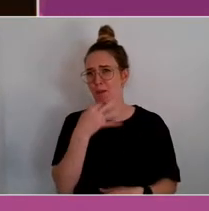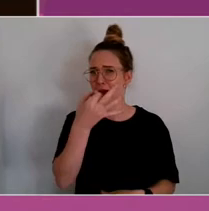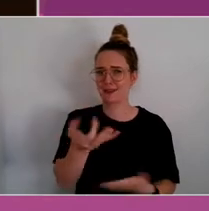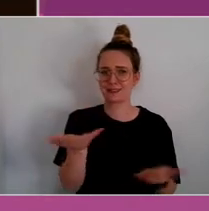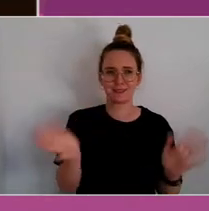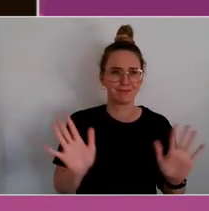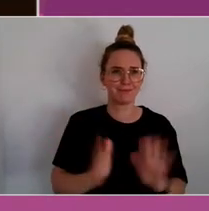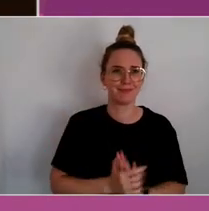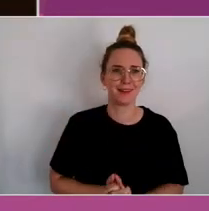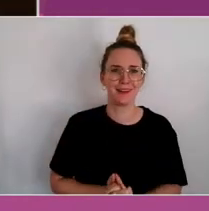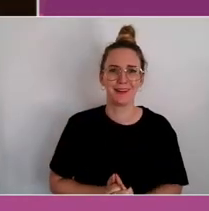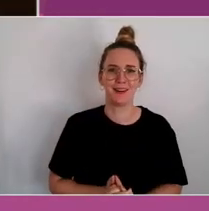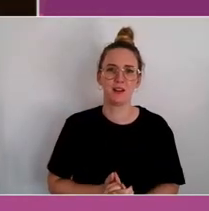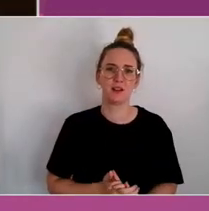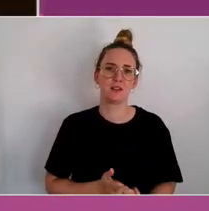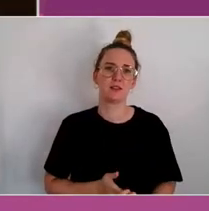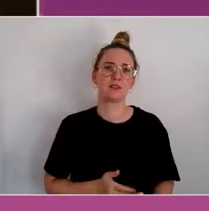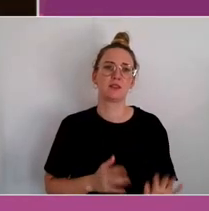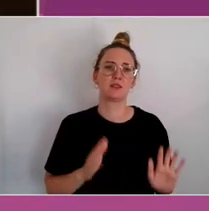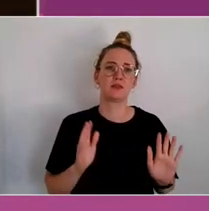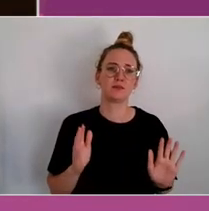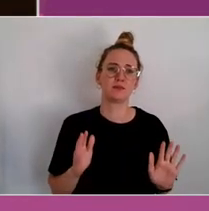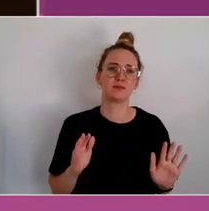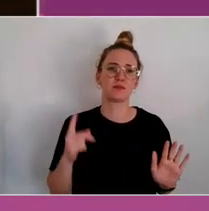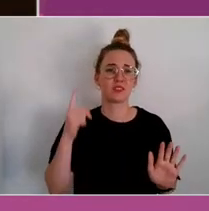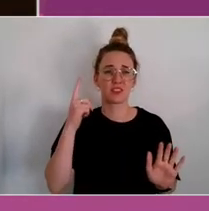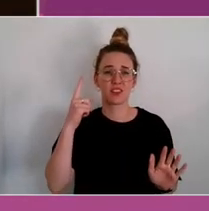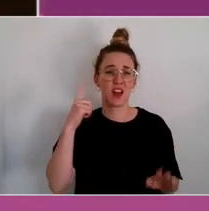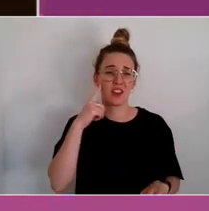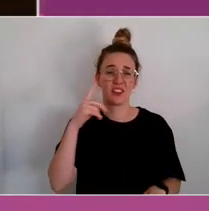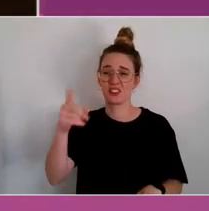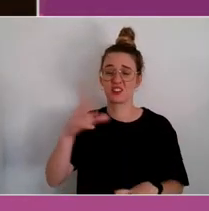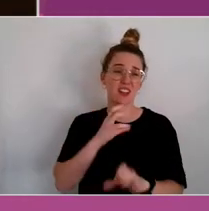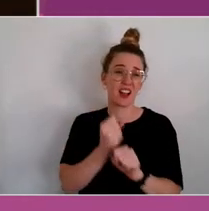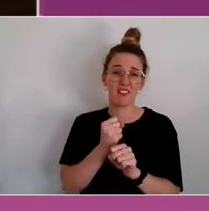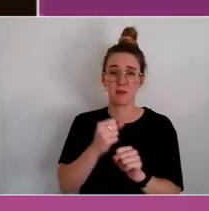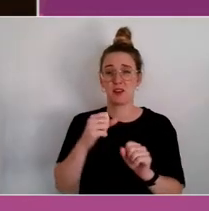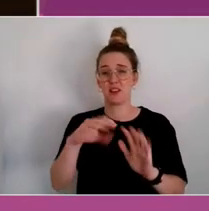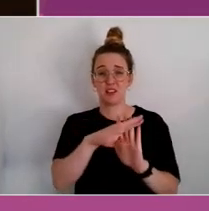The system has failed us too.